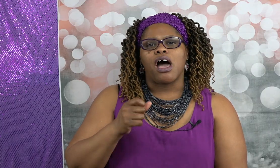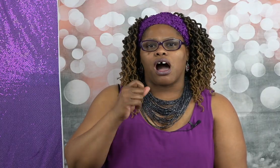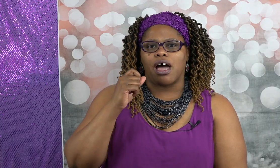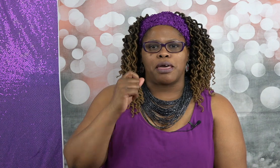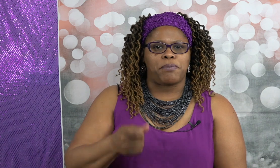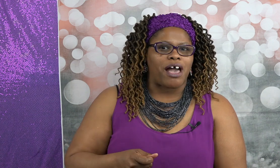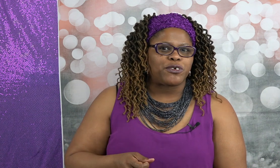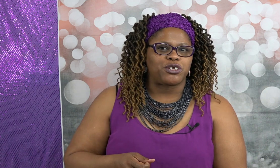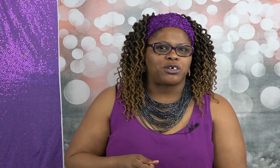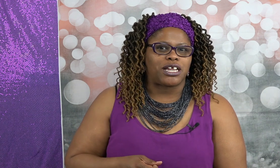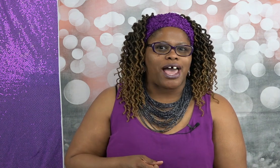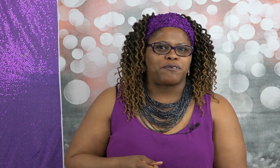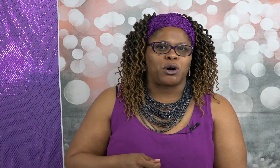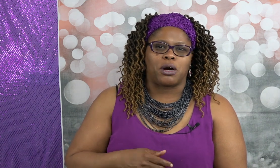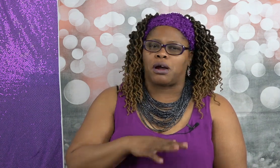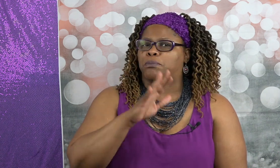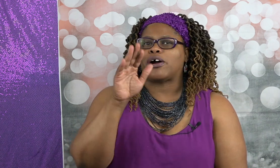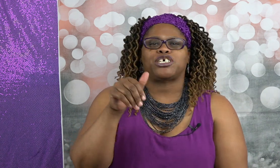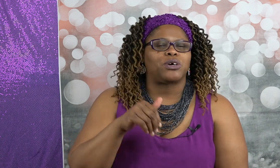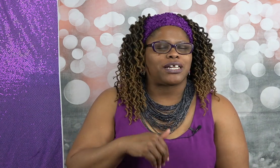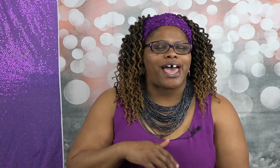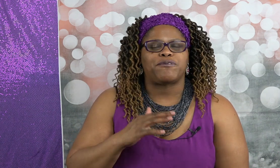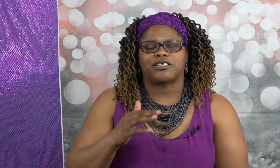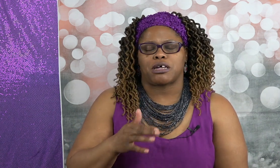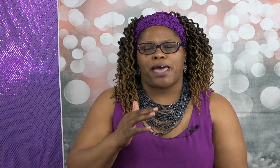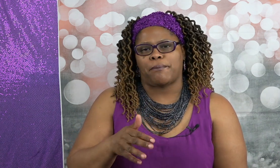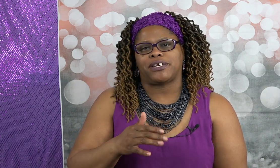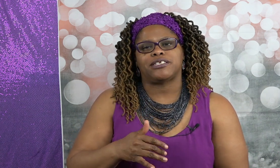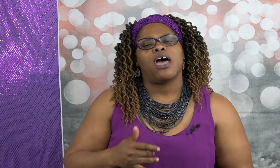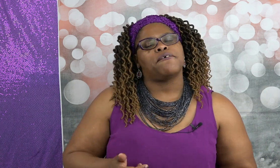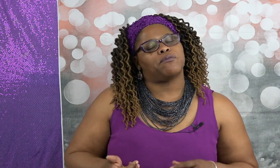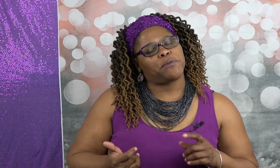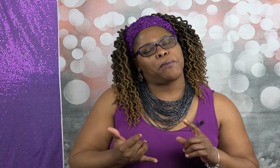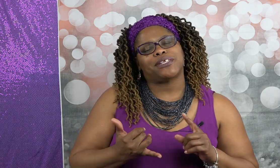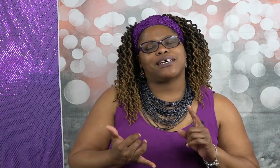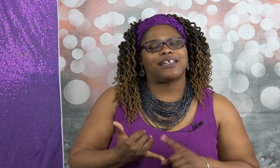impactful to your life or bought laughs for some happiness remember to